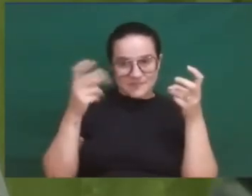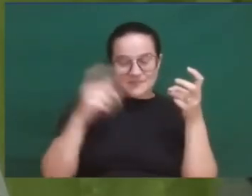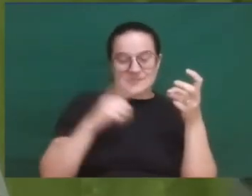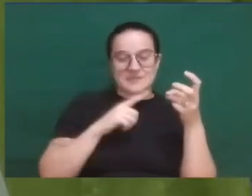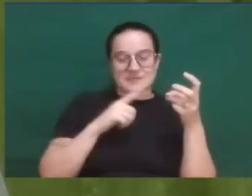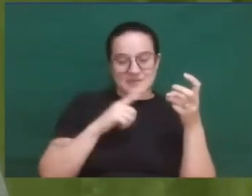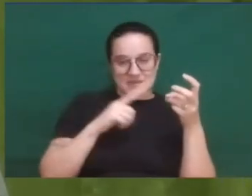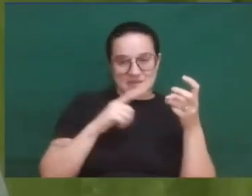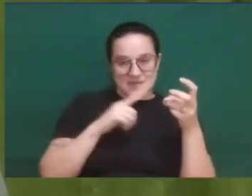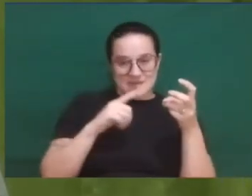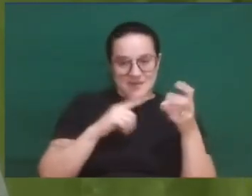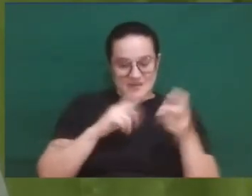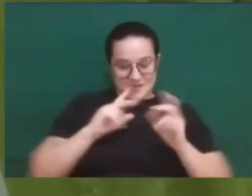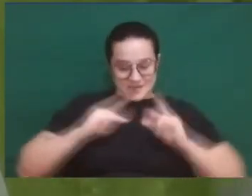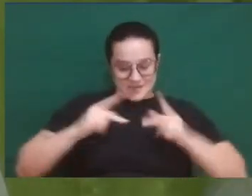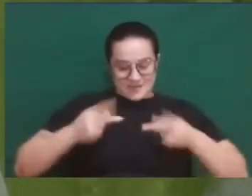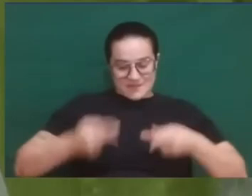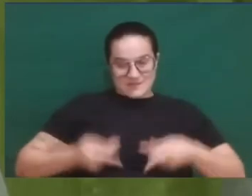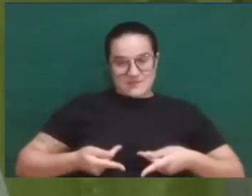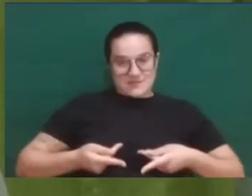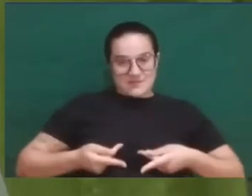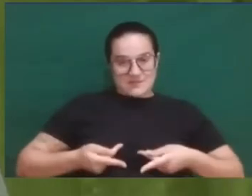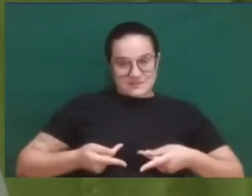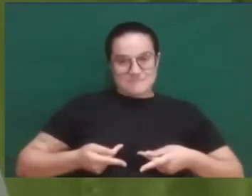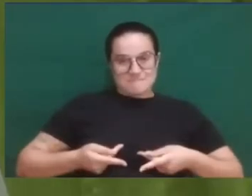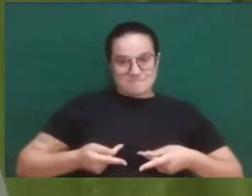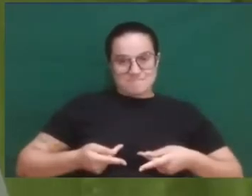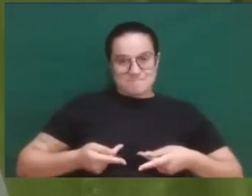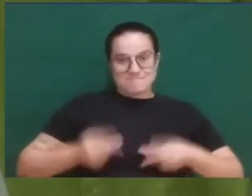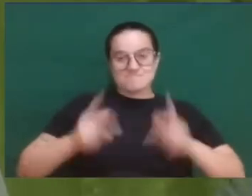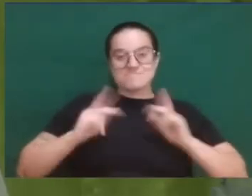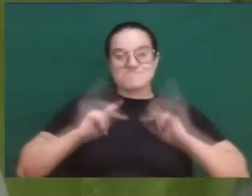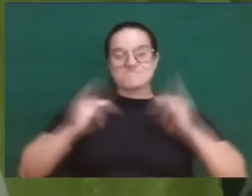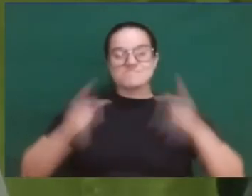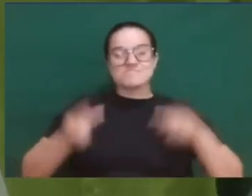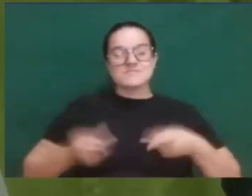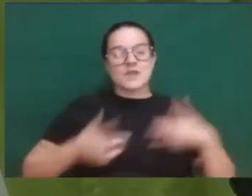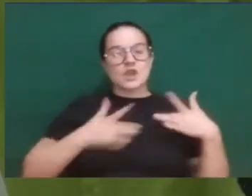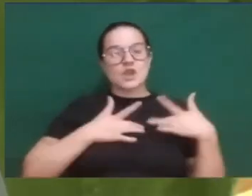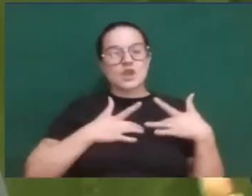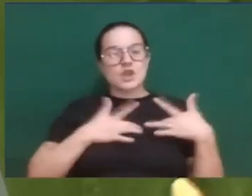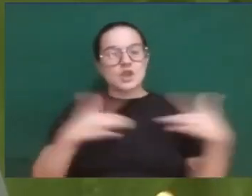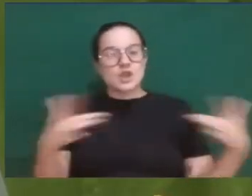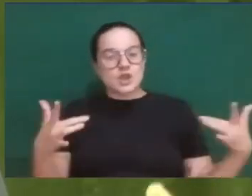The Humanity that loves, the Humanity that donates, the Humanity that forgives,